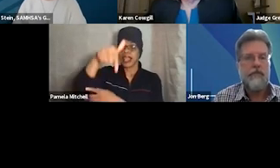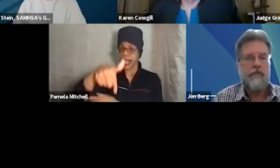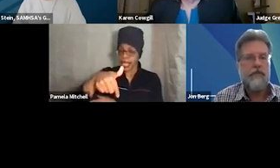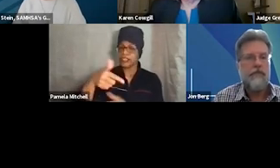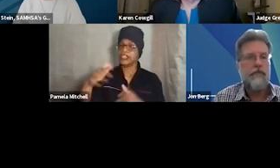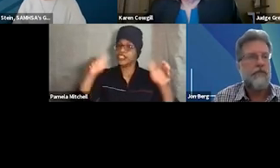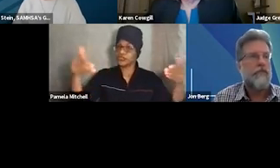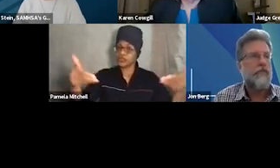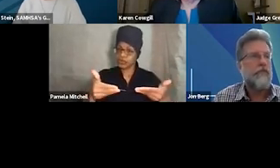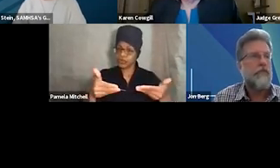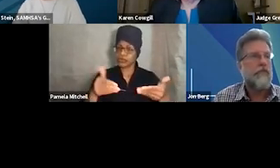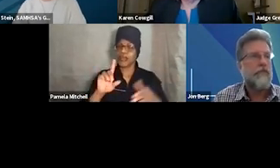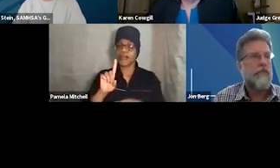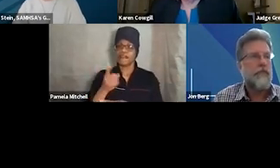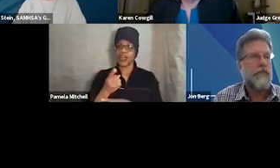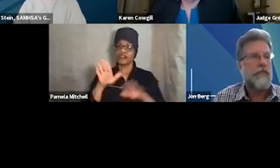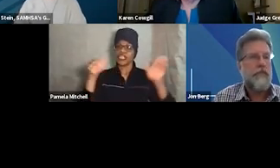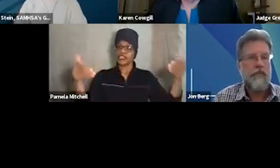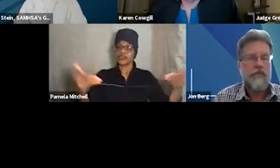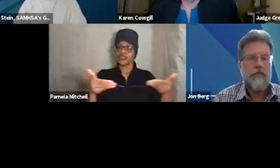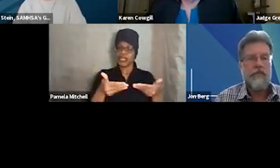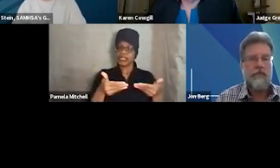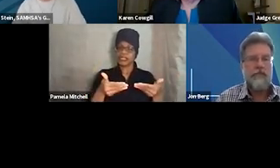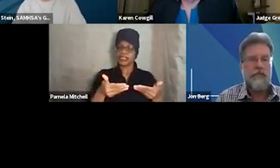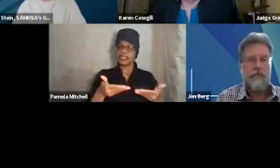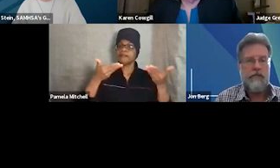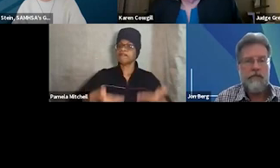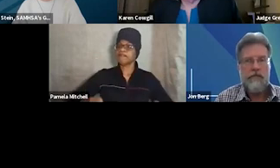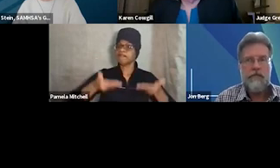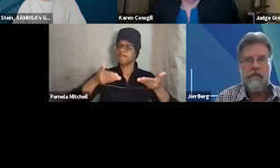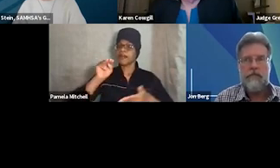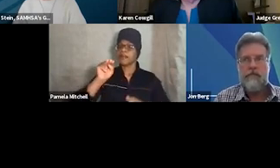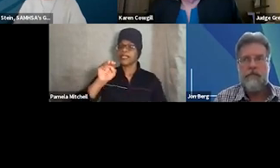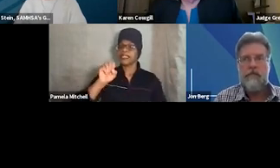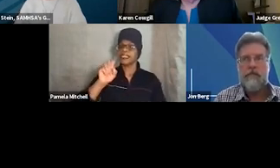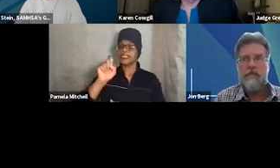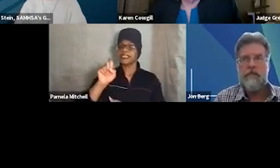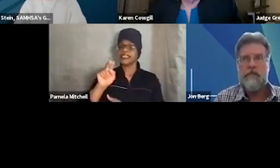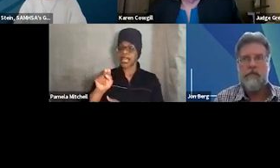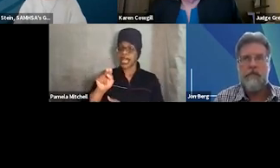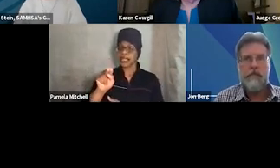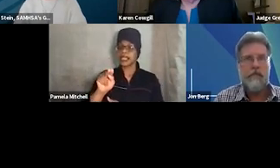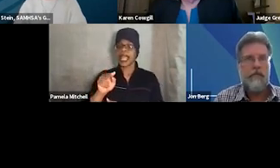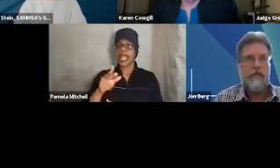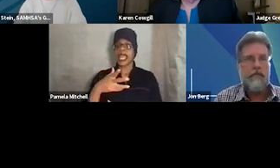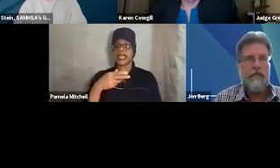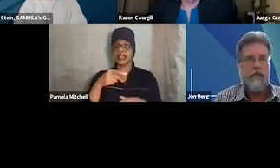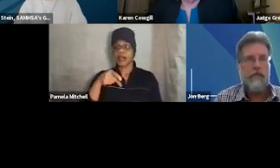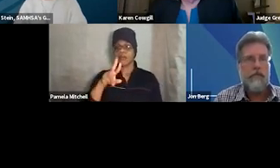but first, I'll cover a few introductory items. I'm Dr. Melissa Stein, I go by pronouns she/her, and I'm a Senior Research Associate